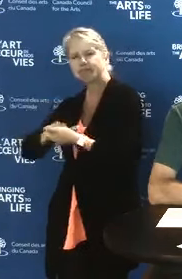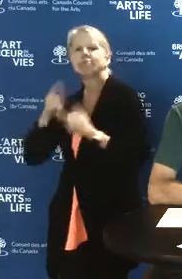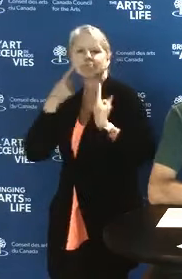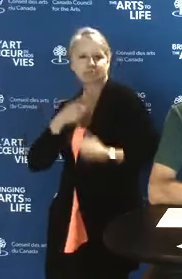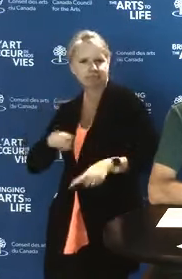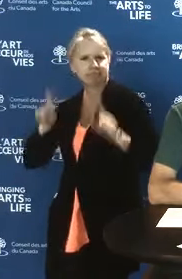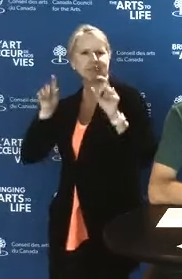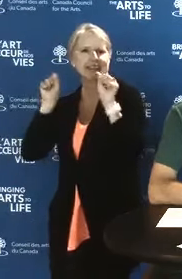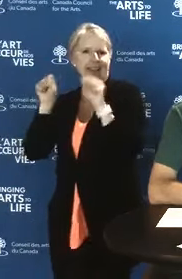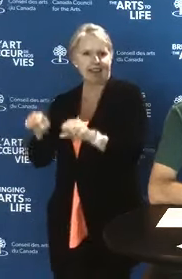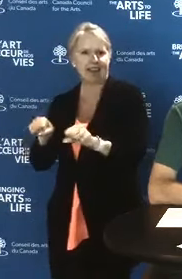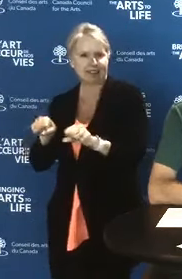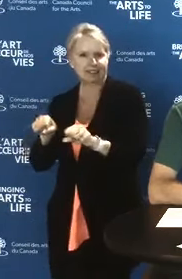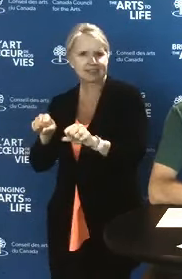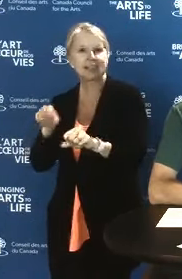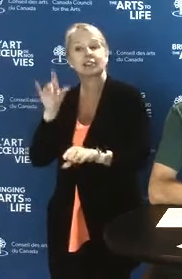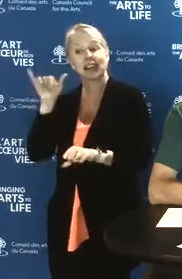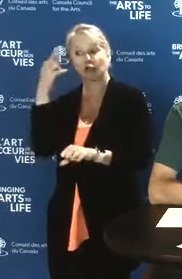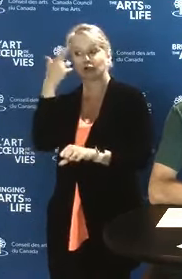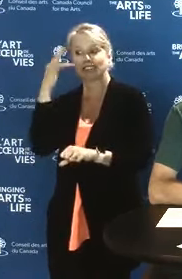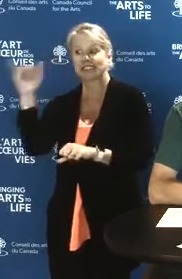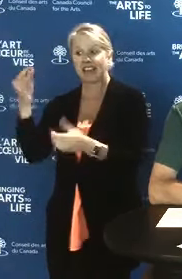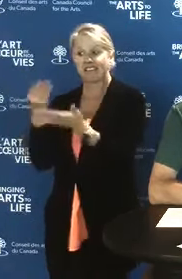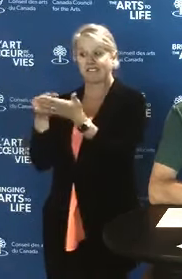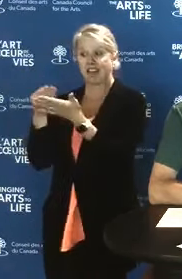That is why the fund is asking you to work in partnerships.